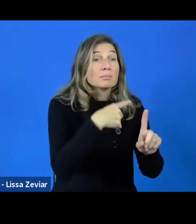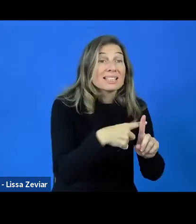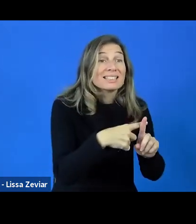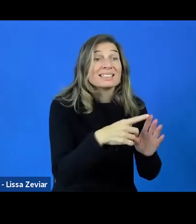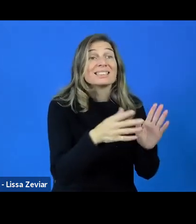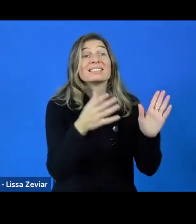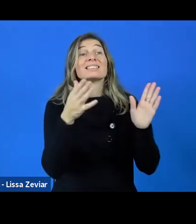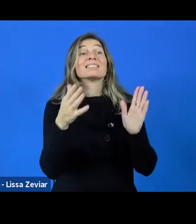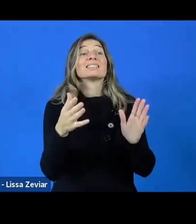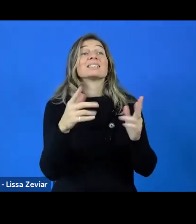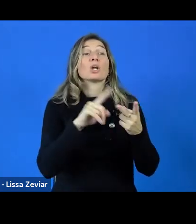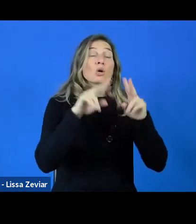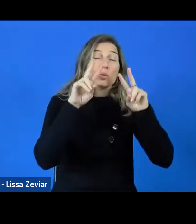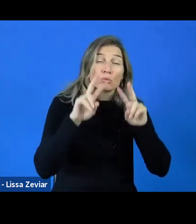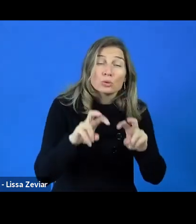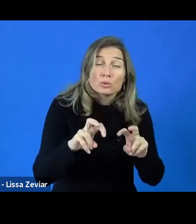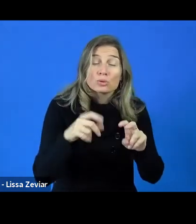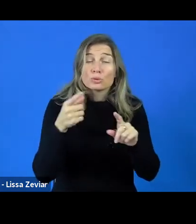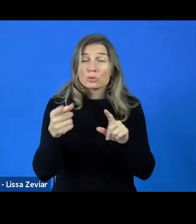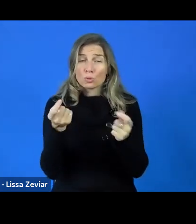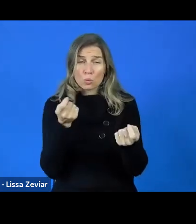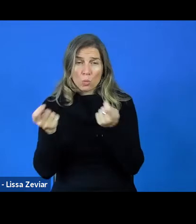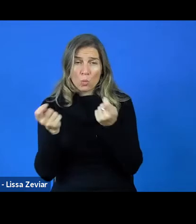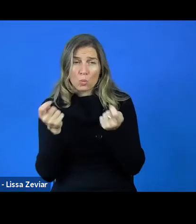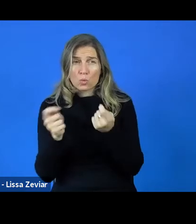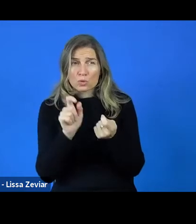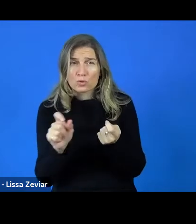There are many different types of opportunities.